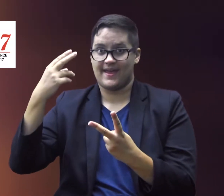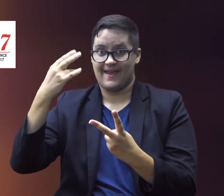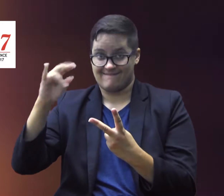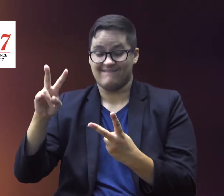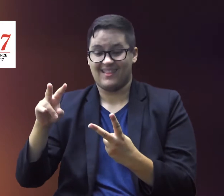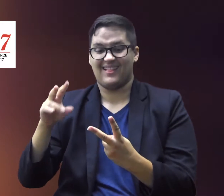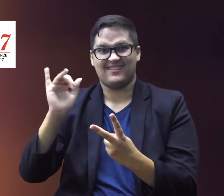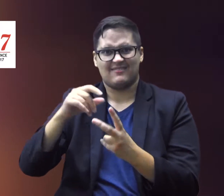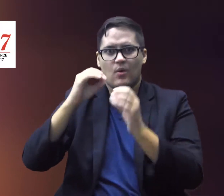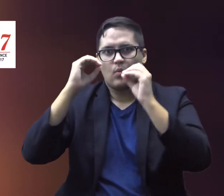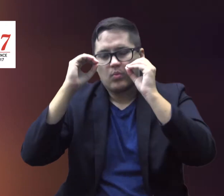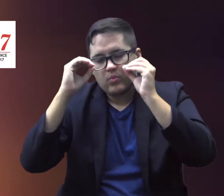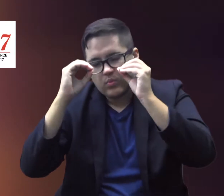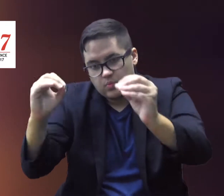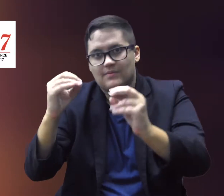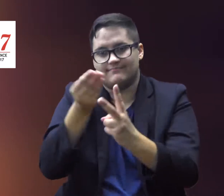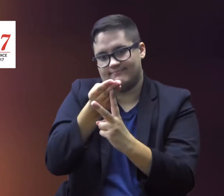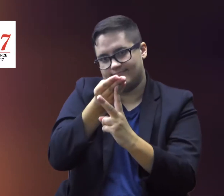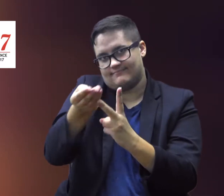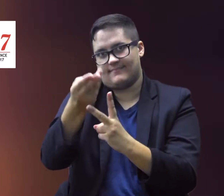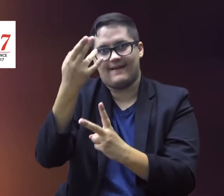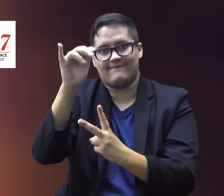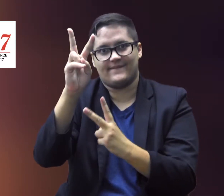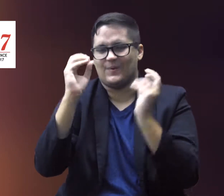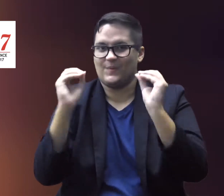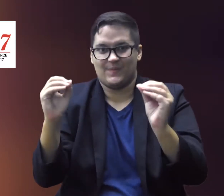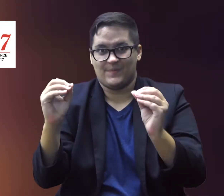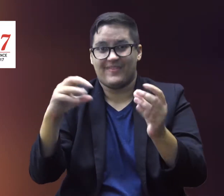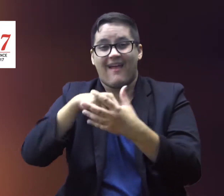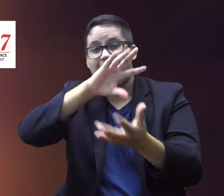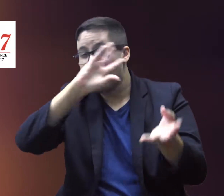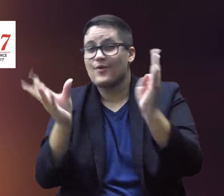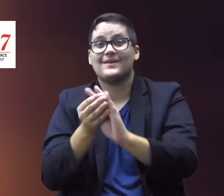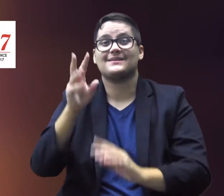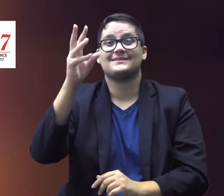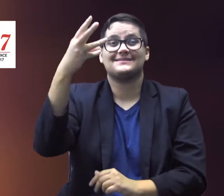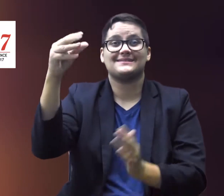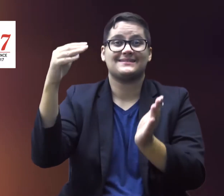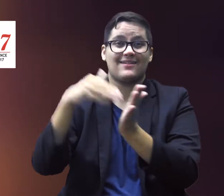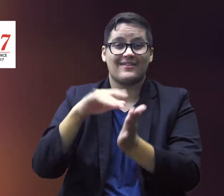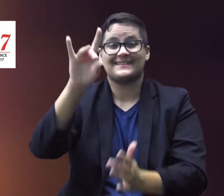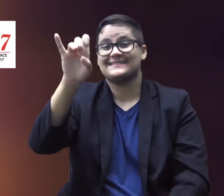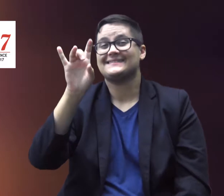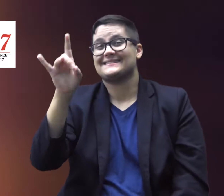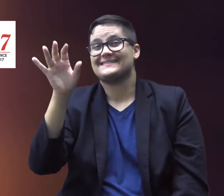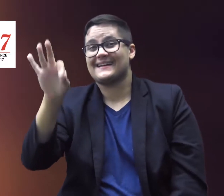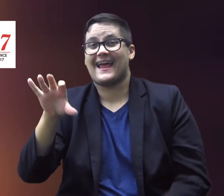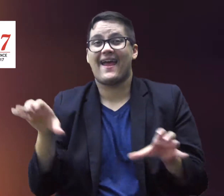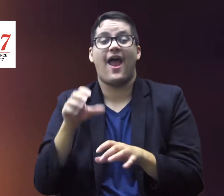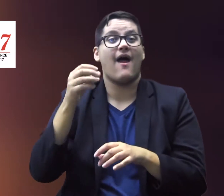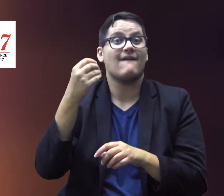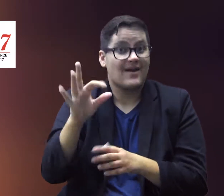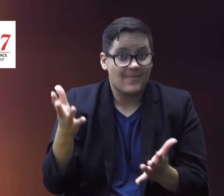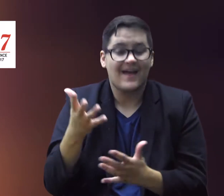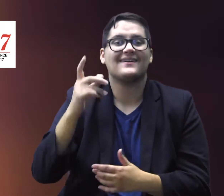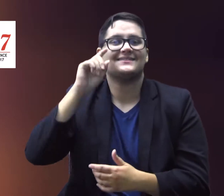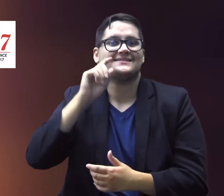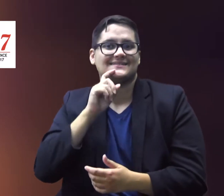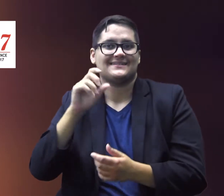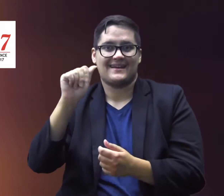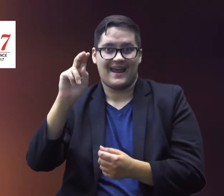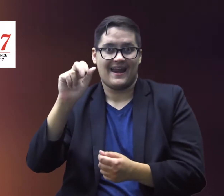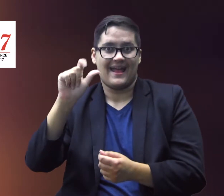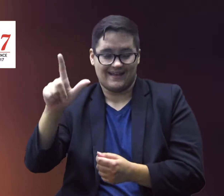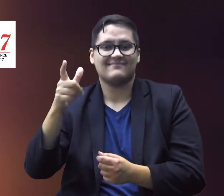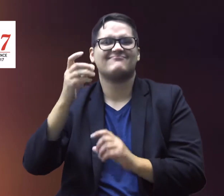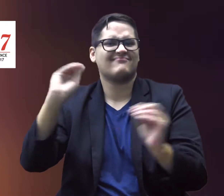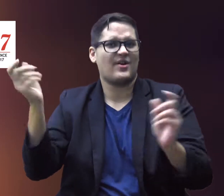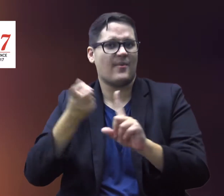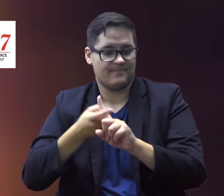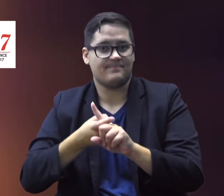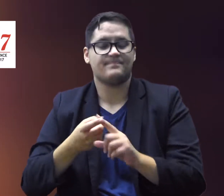has found NO case of HIV transmission in 16,889 acts of condomless anal sex.